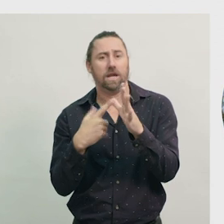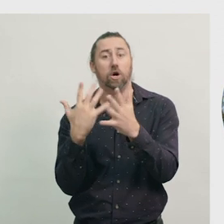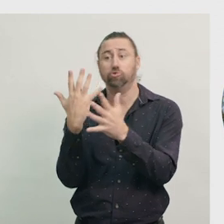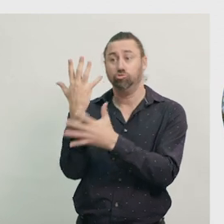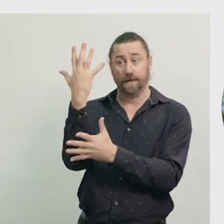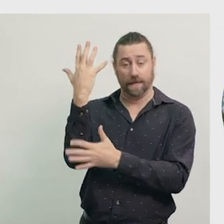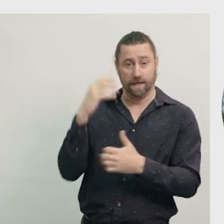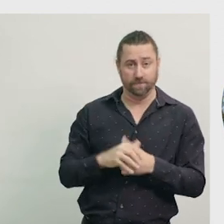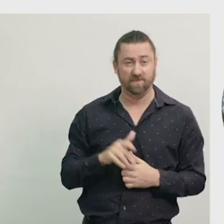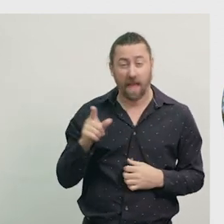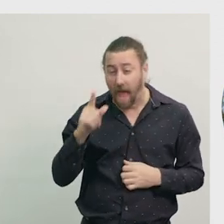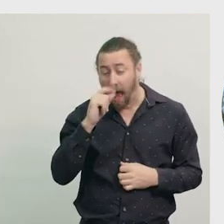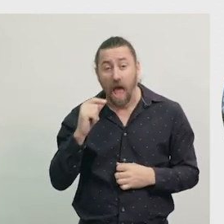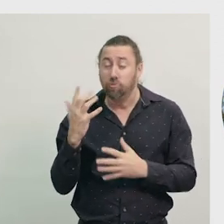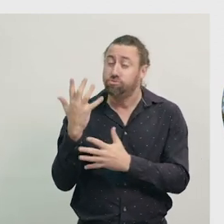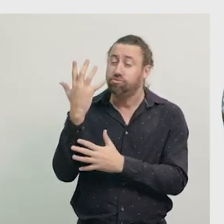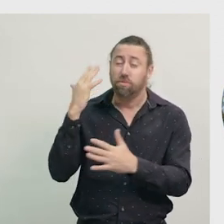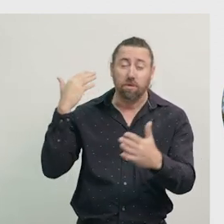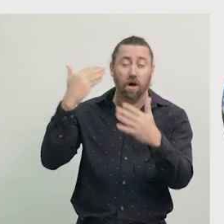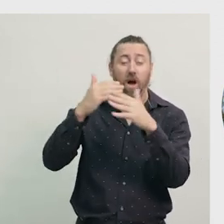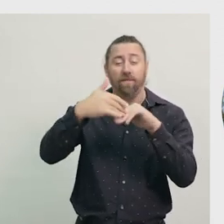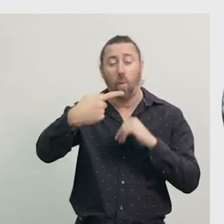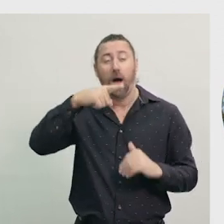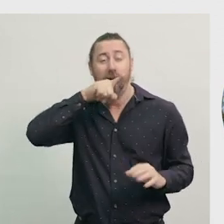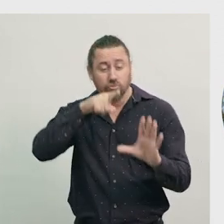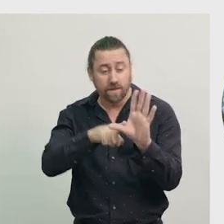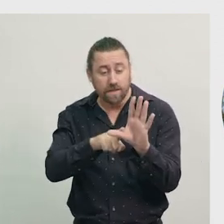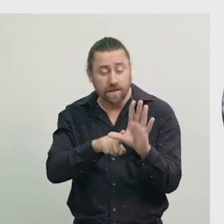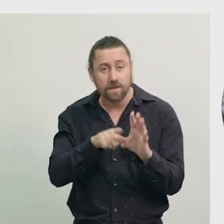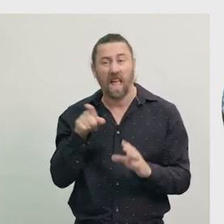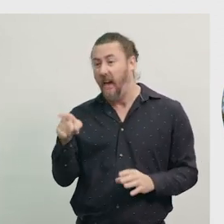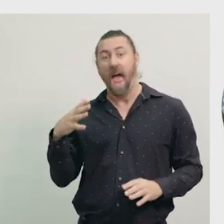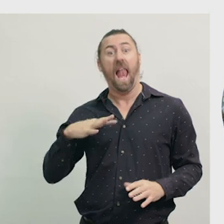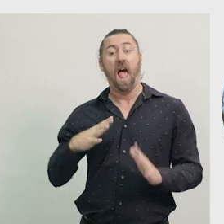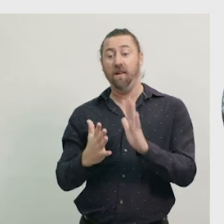Banksia trees can live for over 100 years, and they depend on fire to survive.